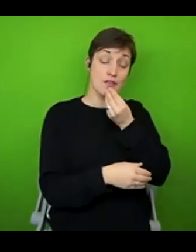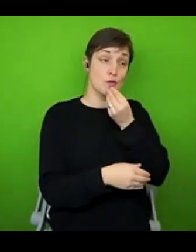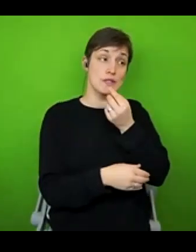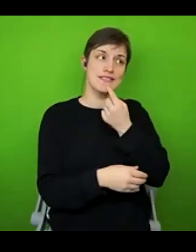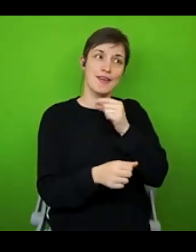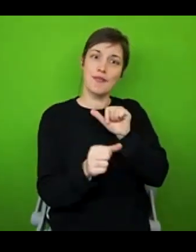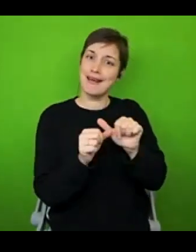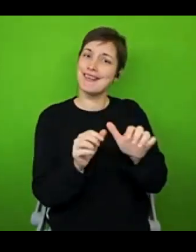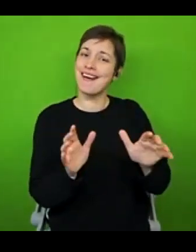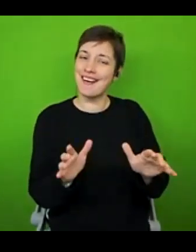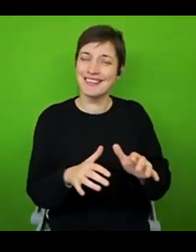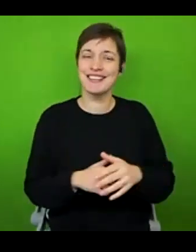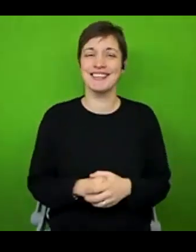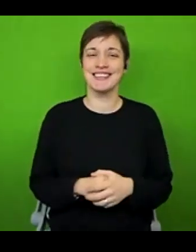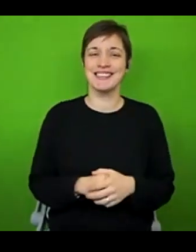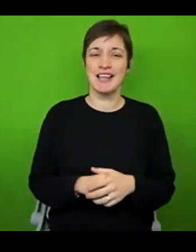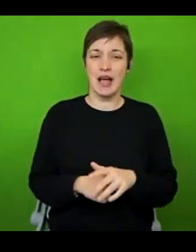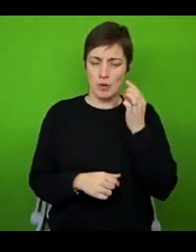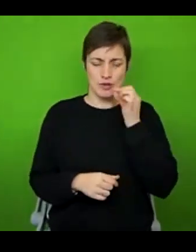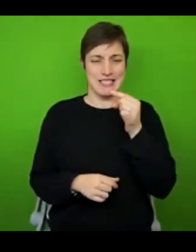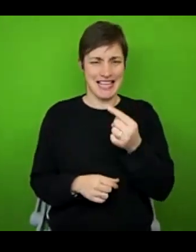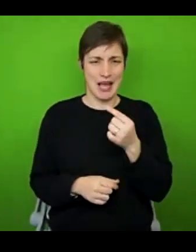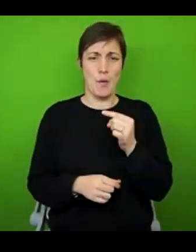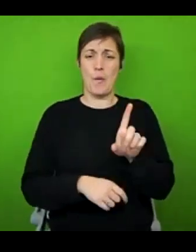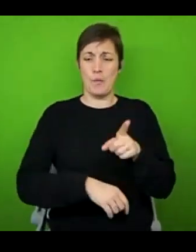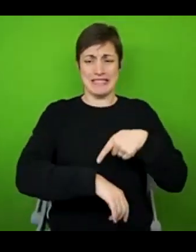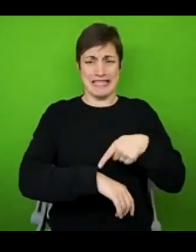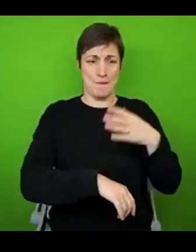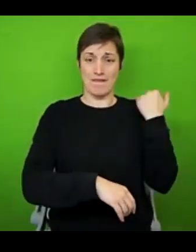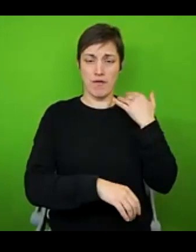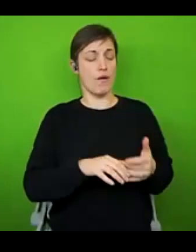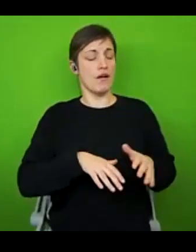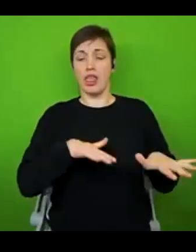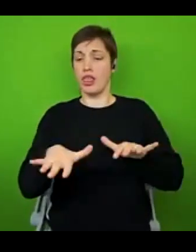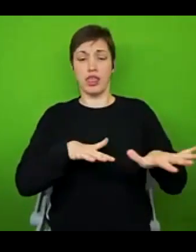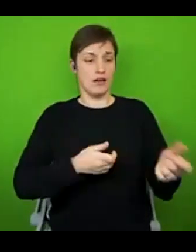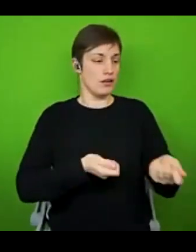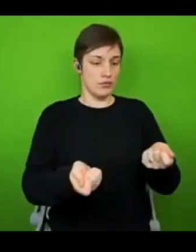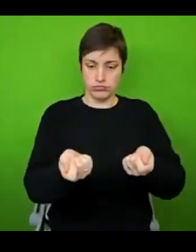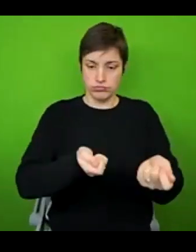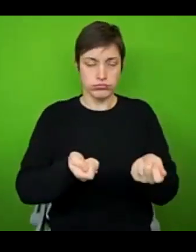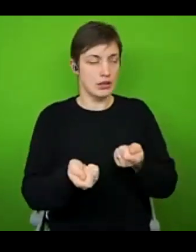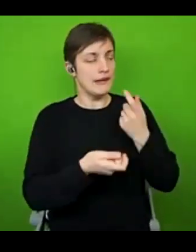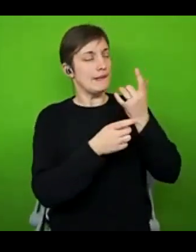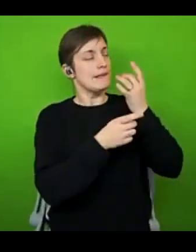And I'm not just saying that because one time when I was doing it the old way, I was so busy thinking about something else that I should be doing that I accidentally unloaded